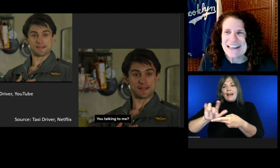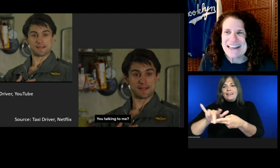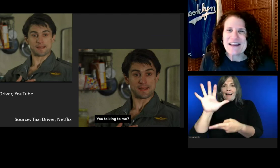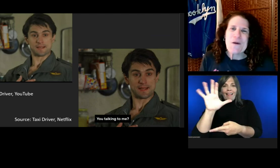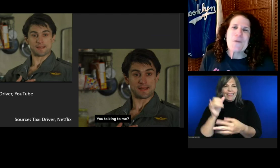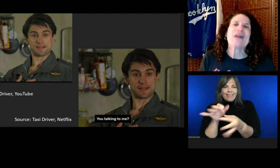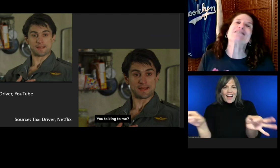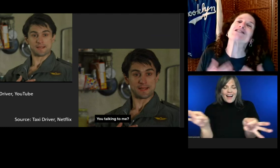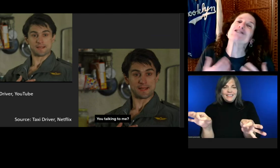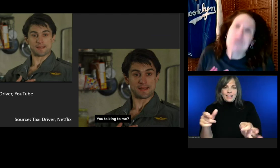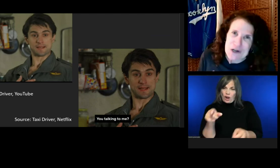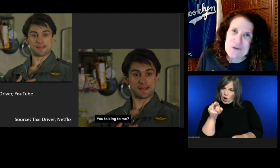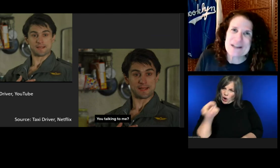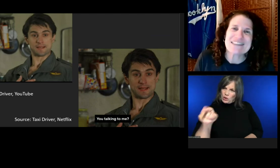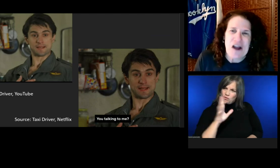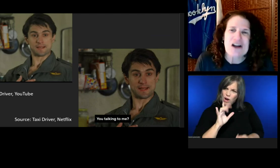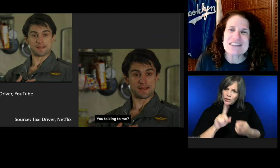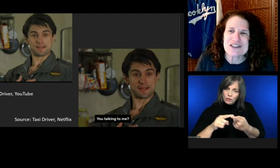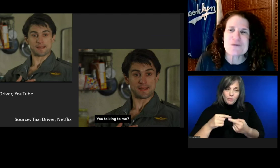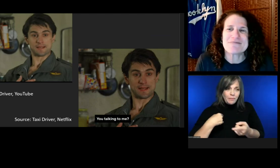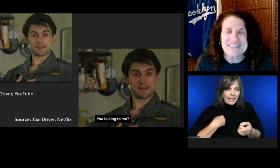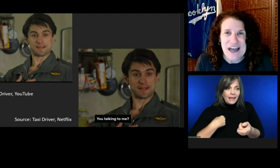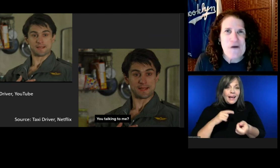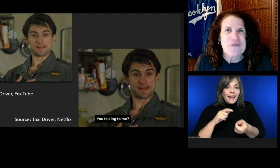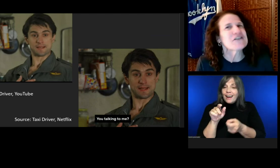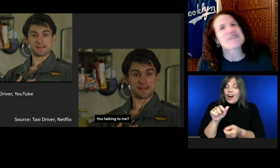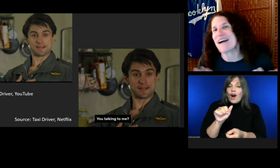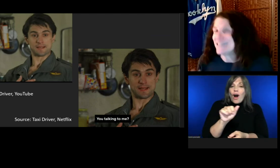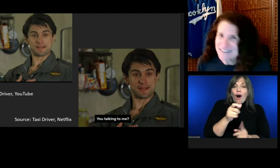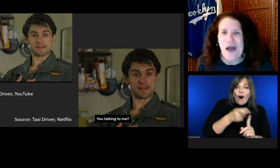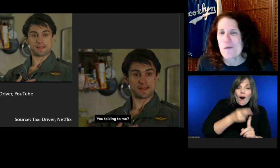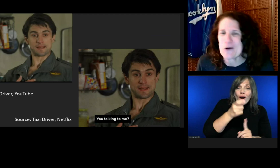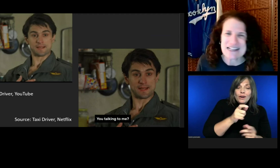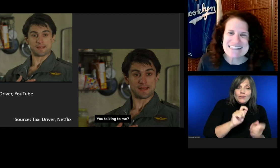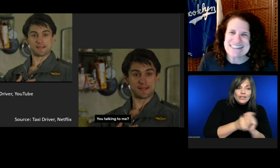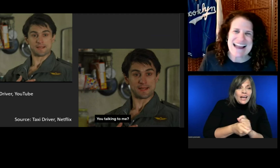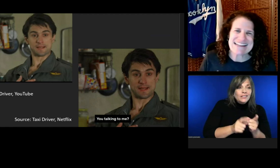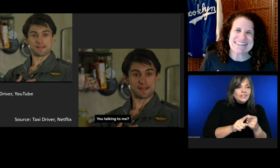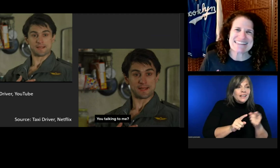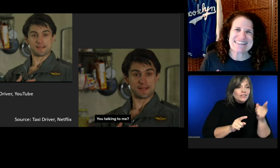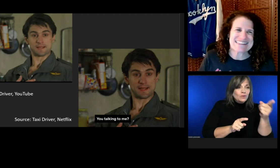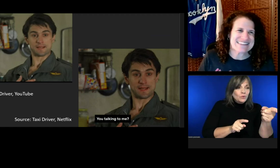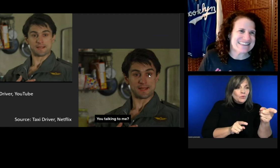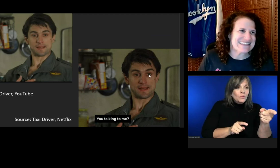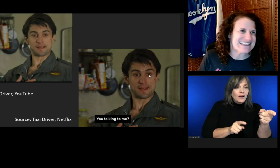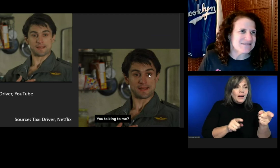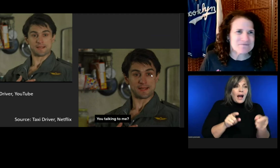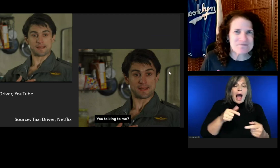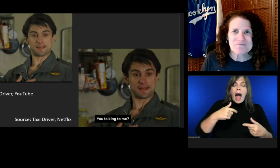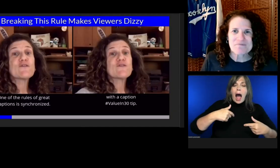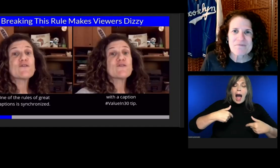While, true, he's talking to himself, that's not what he says!